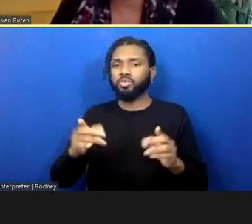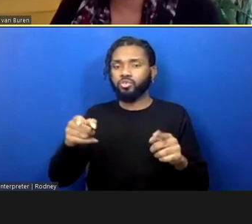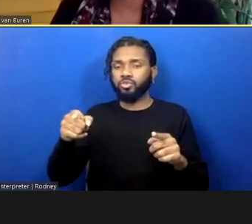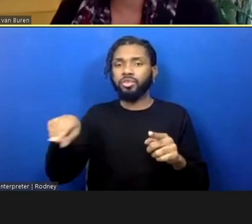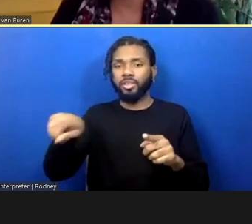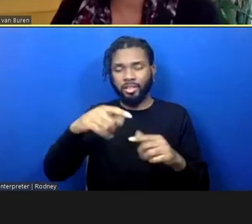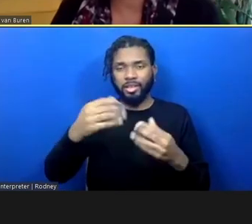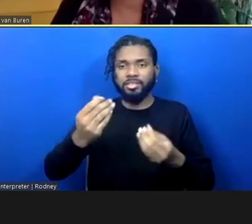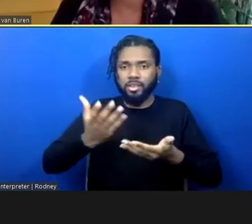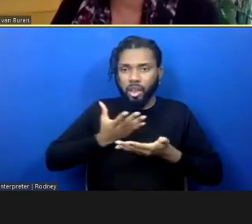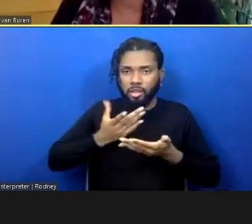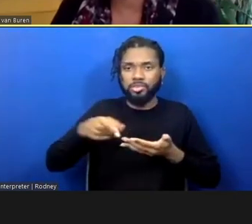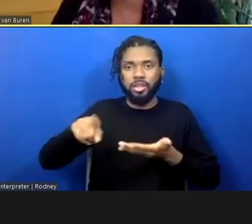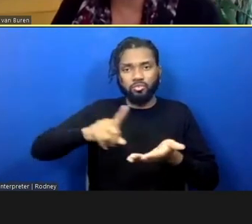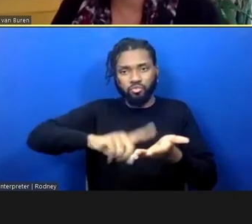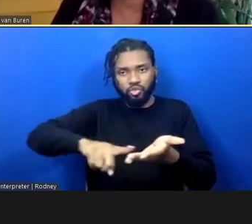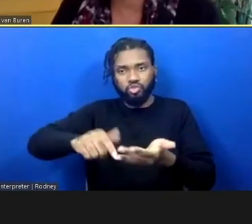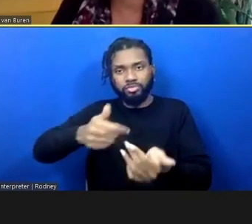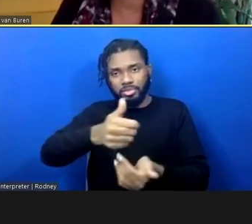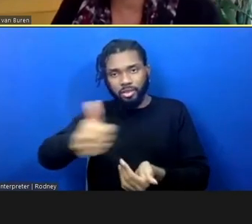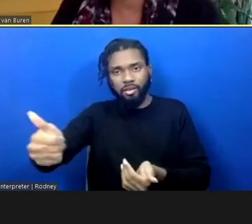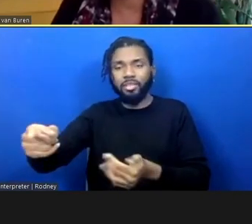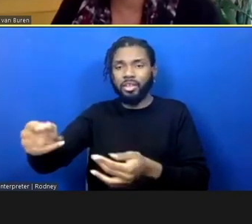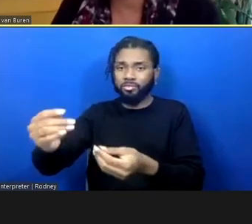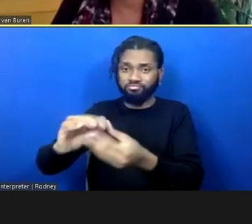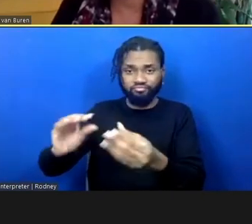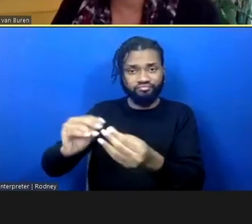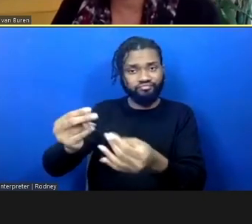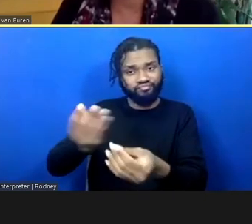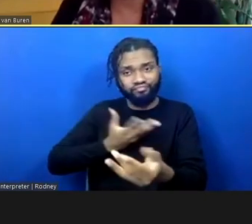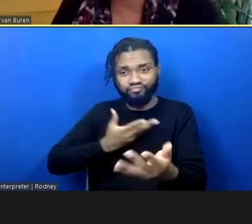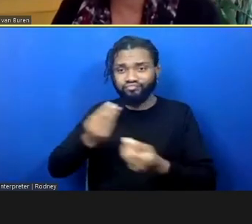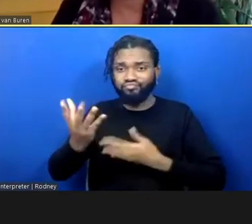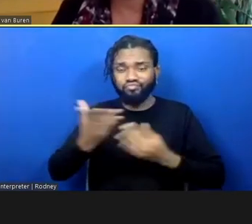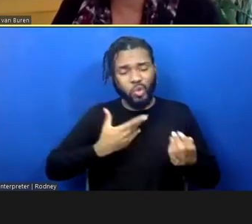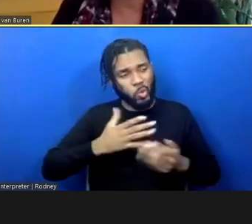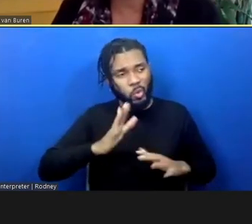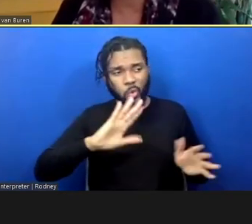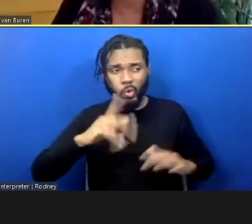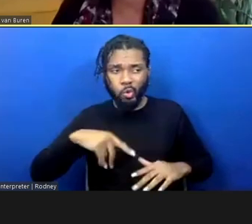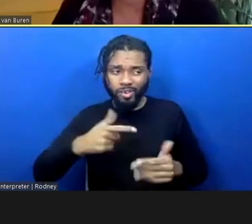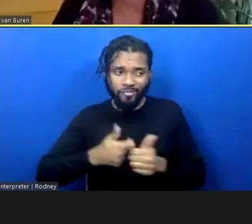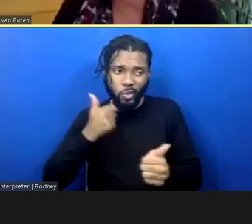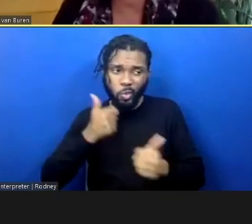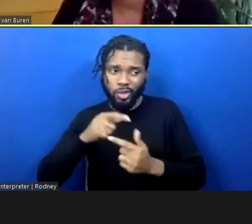who are on the ground, and, "Deanna, this is not good. who are on the ground, and, "Deanna, this is not good. You don't want to do that. You don't want to do that. That's not going to get us where we need to be." I listen to them.